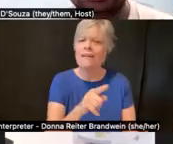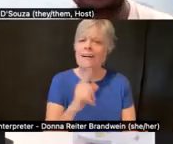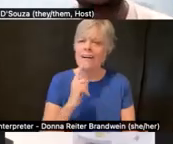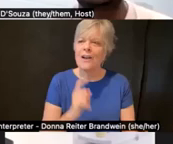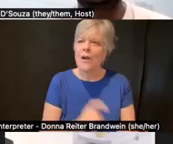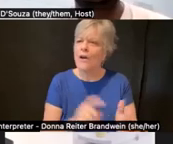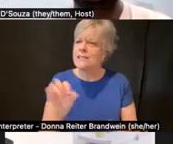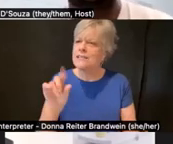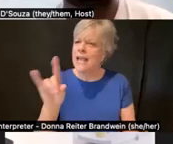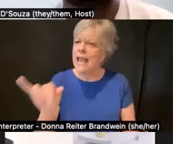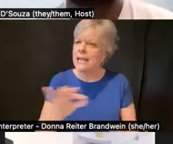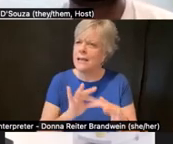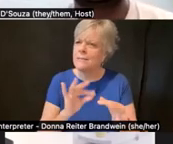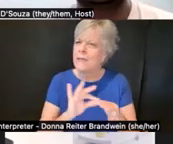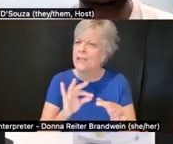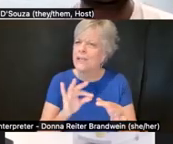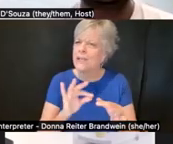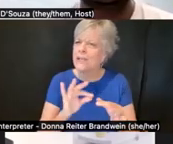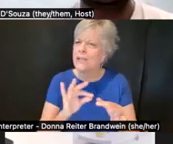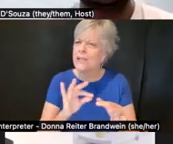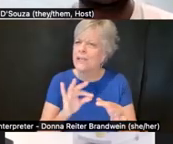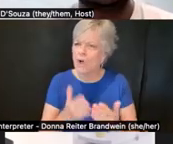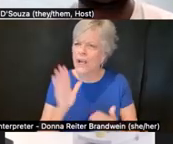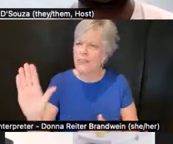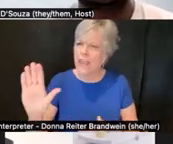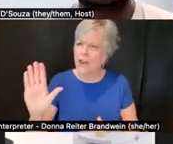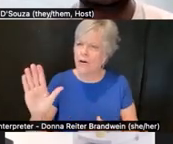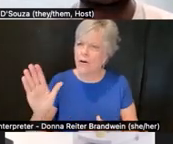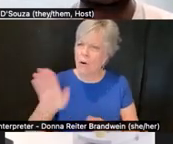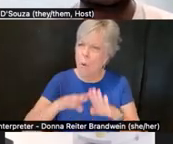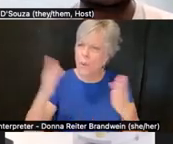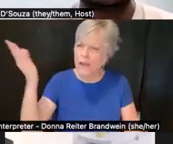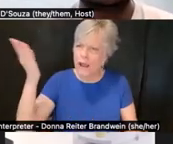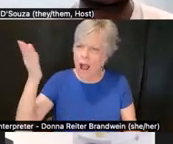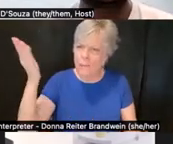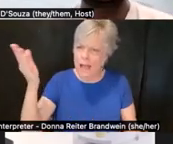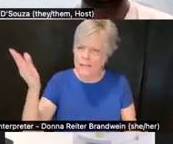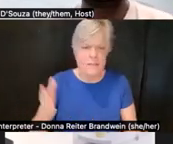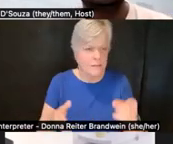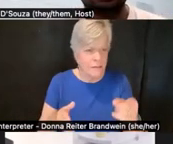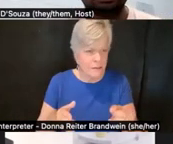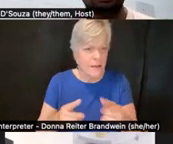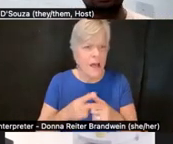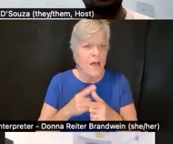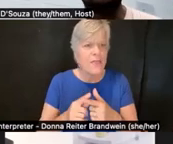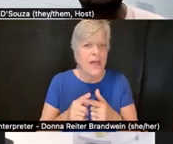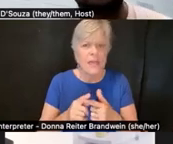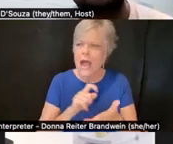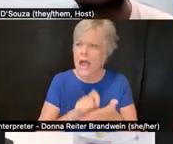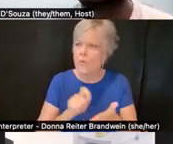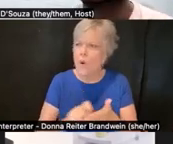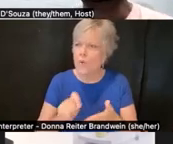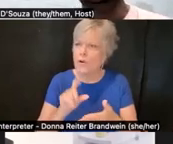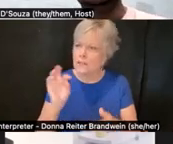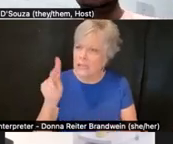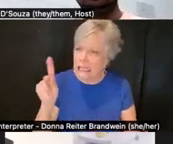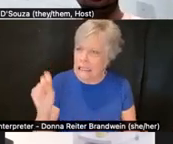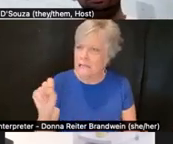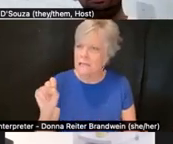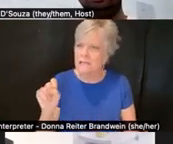in their opening comments today. And then I wrote links that... Well, the chat just disappeared on me,